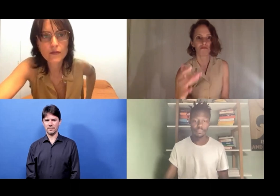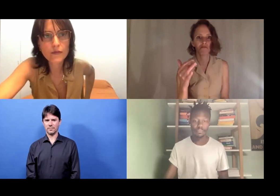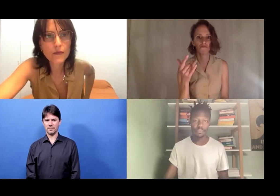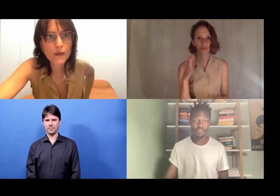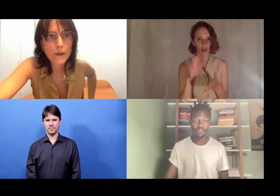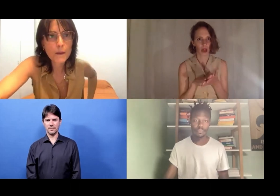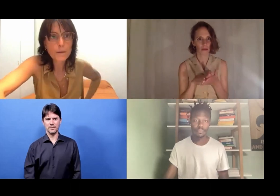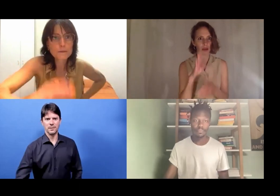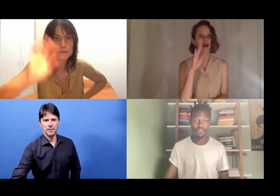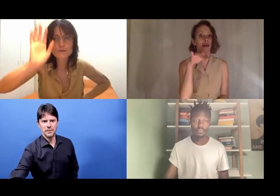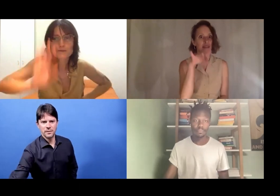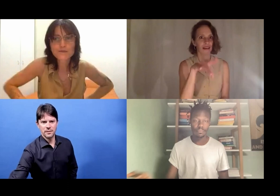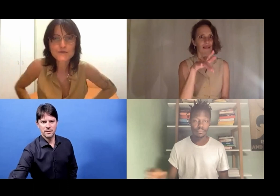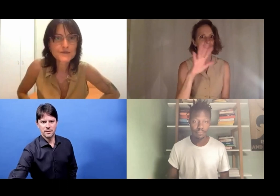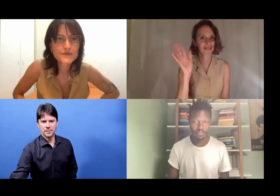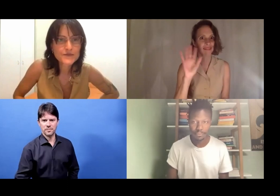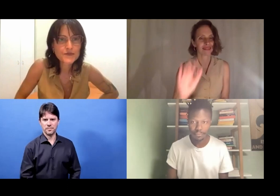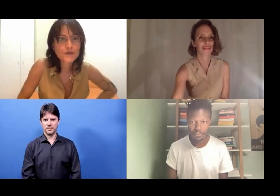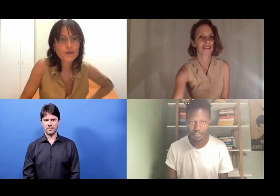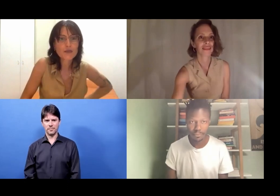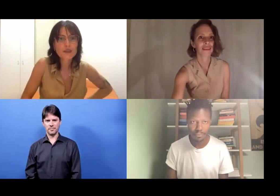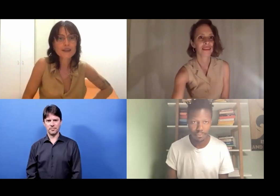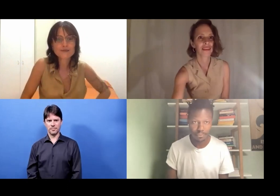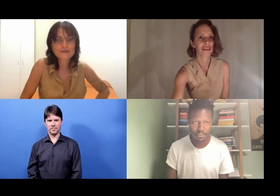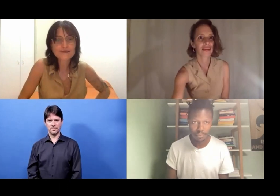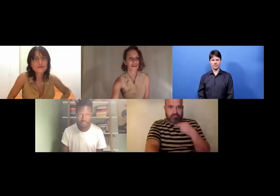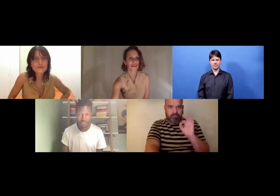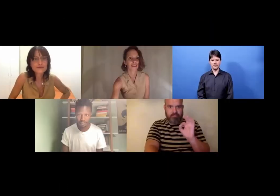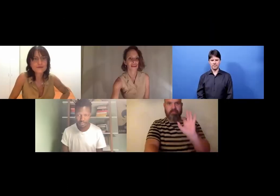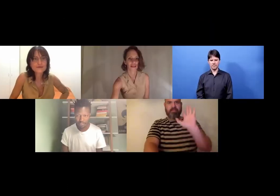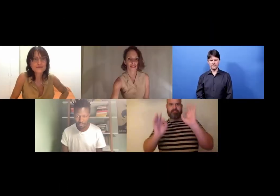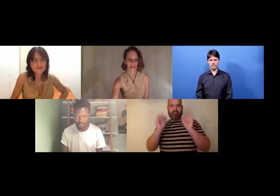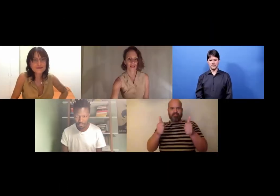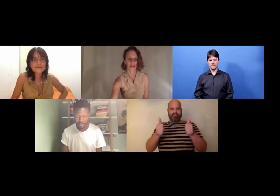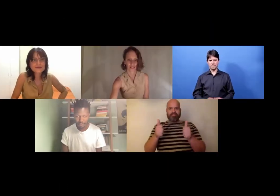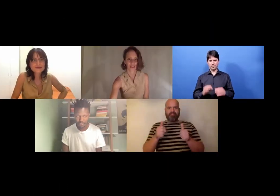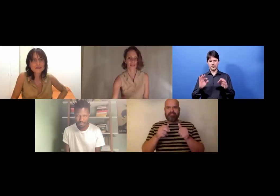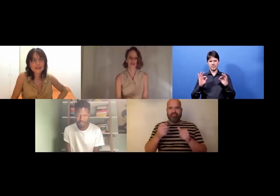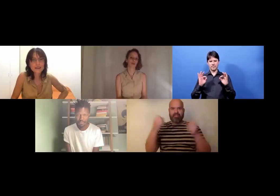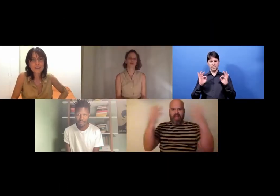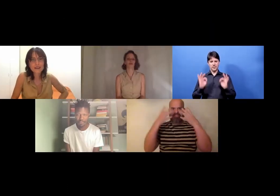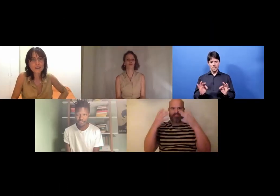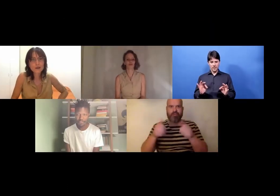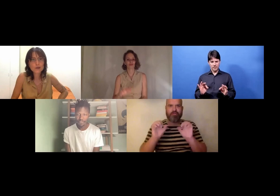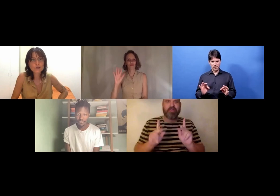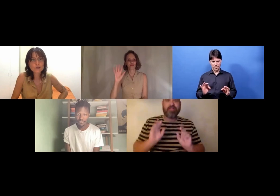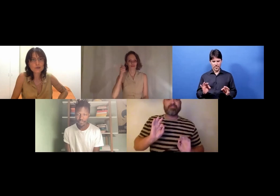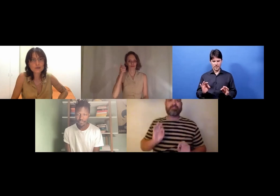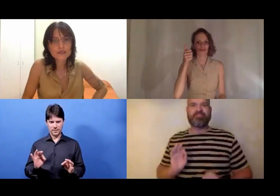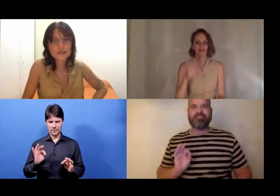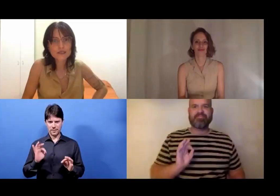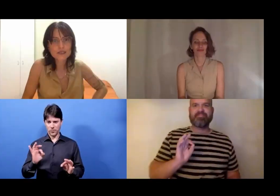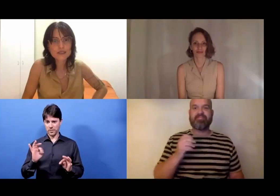Kassandra Wedel: Okay, here we go. There you are, Bo.